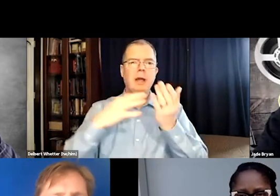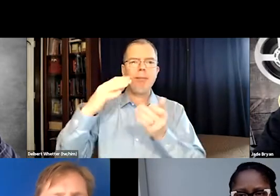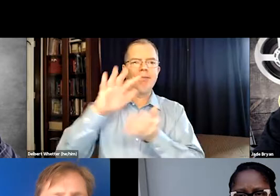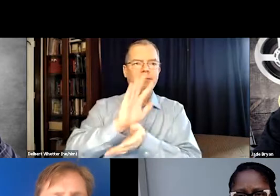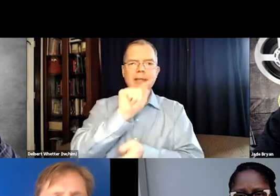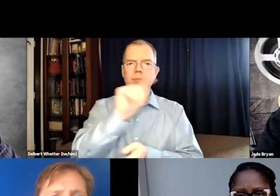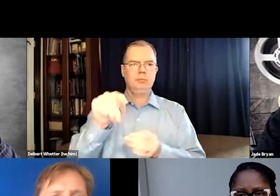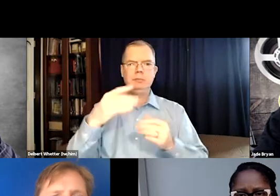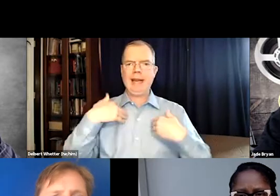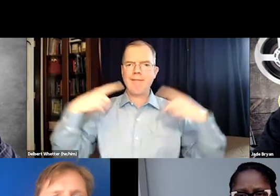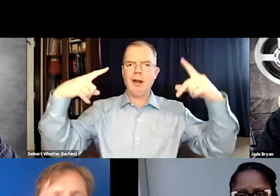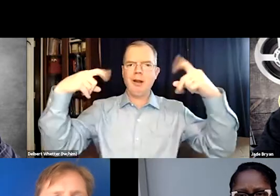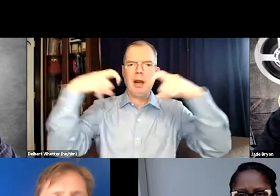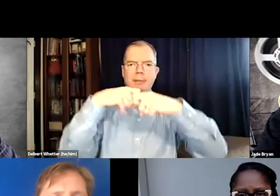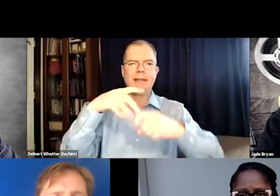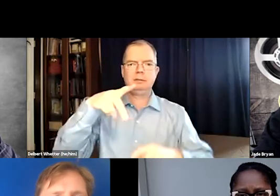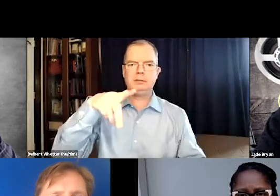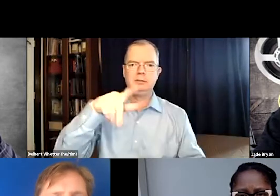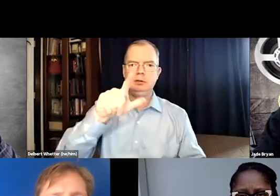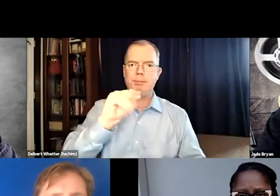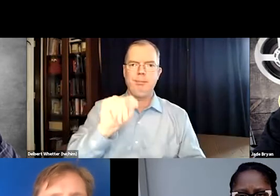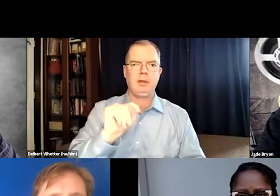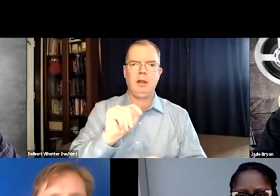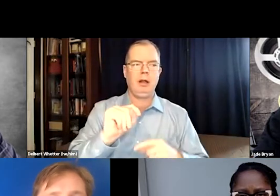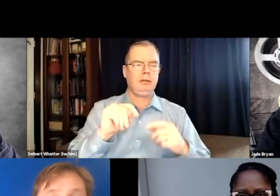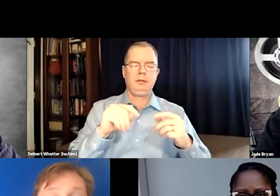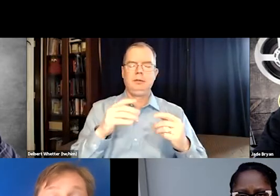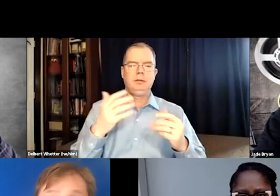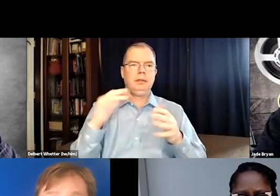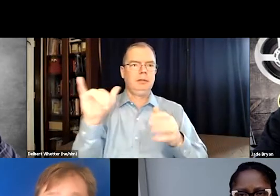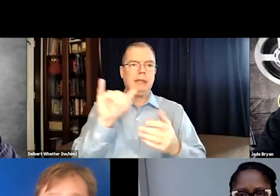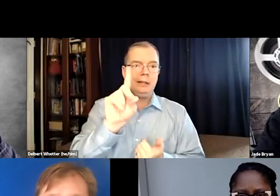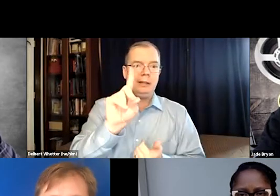And there's been many comments that some films out there have very complex plots.